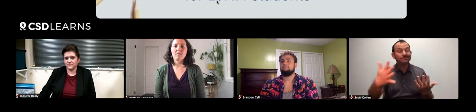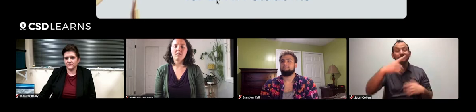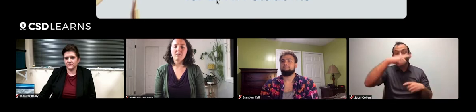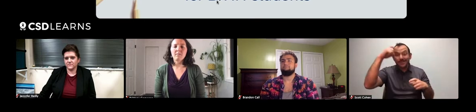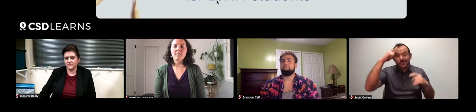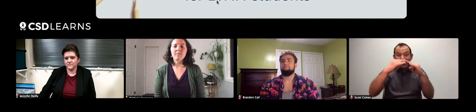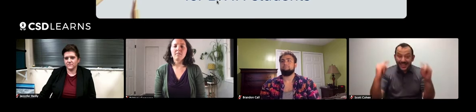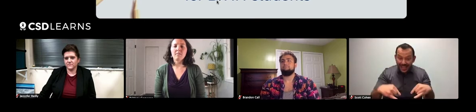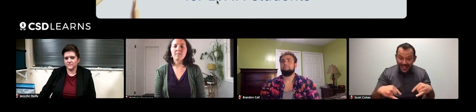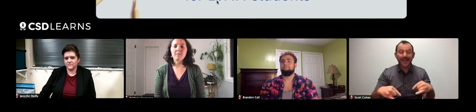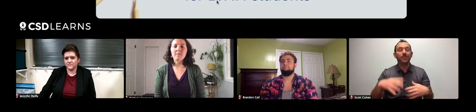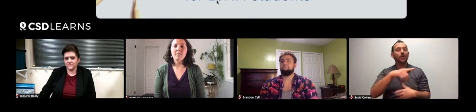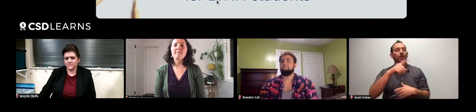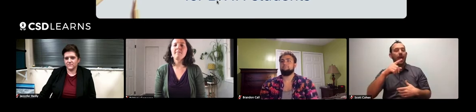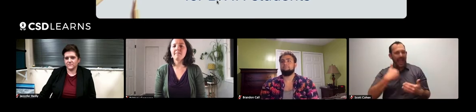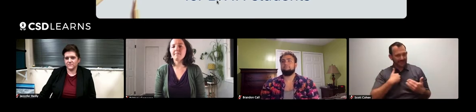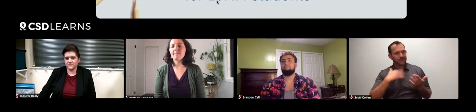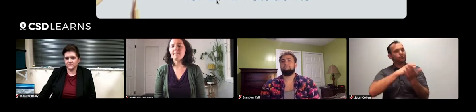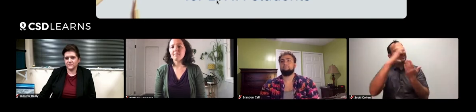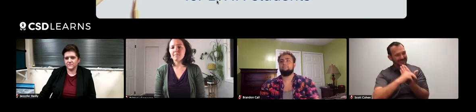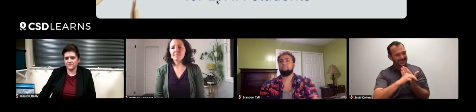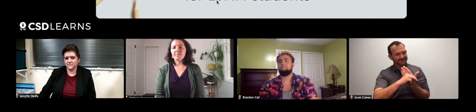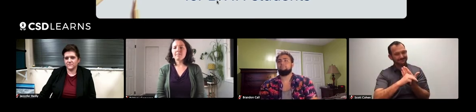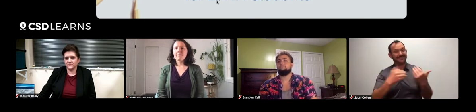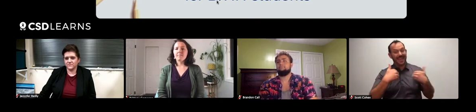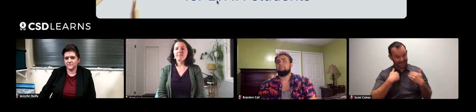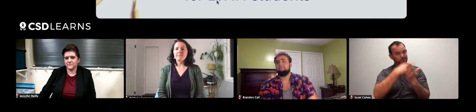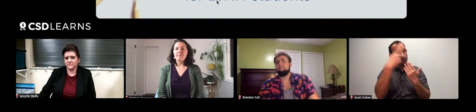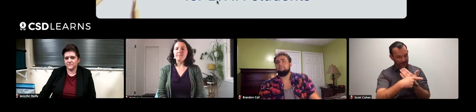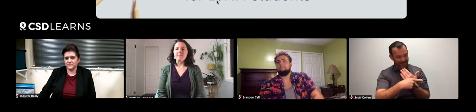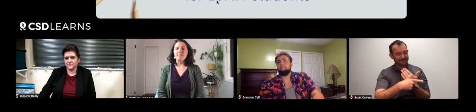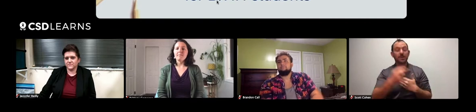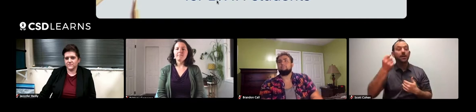or a summer camp where there is an existing curriculum,